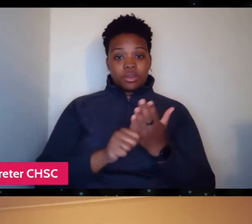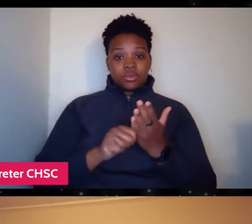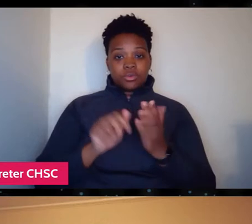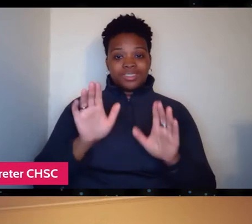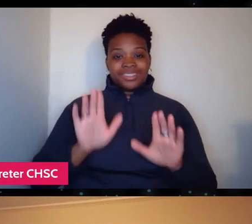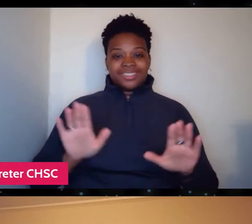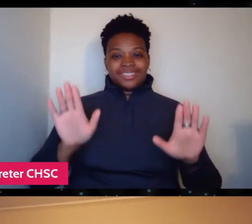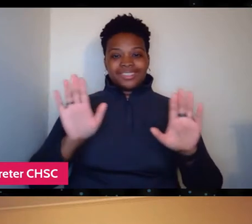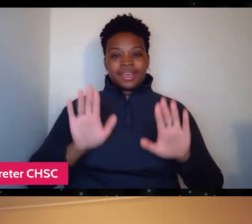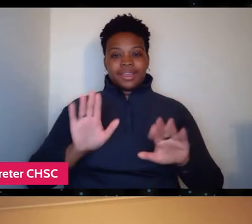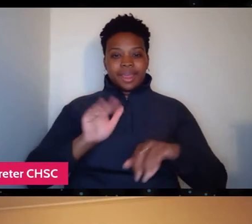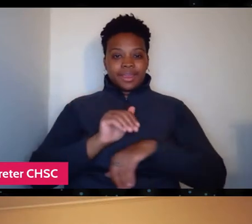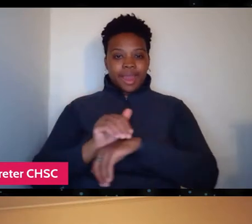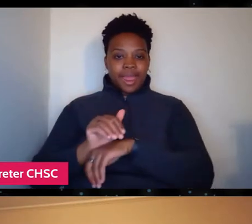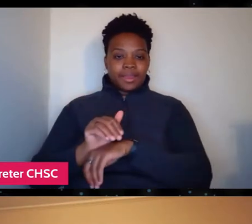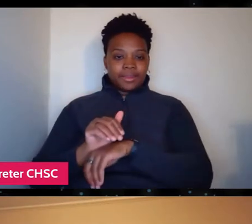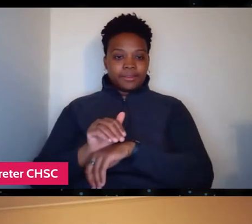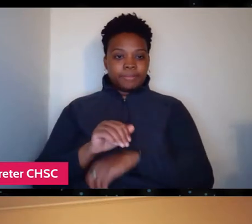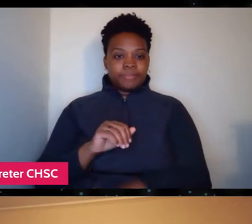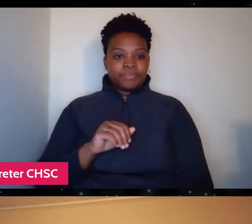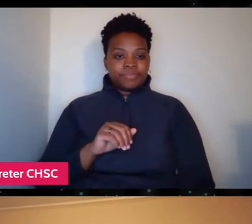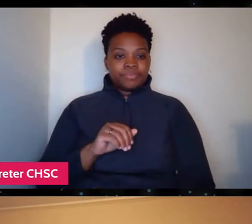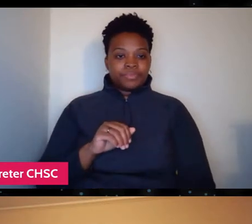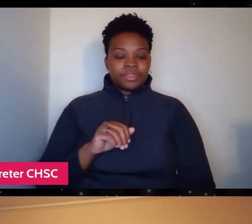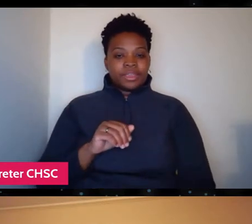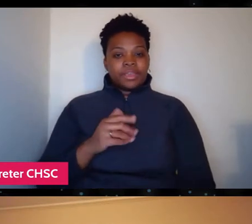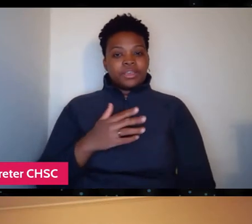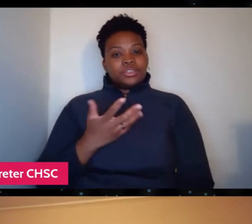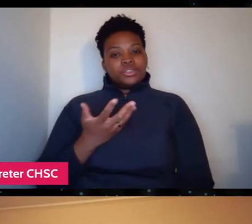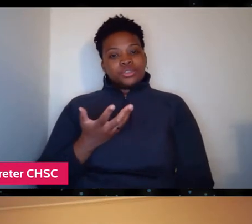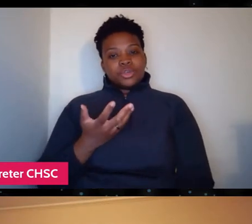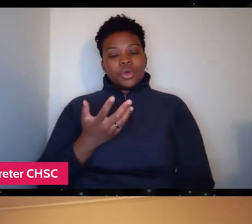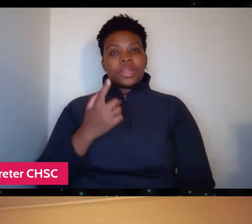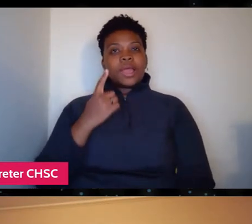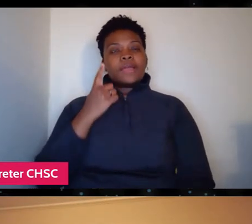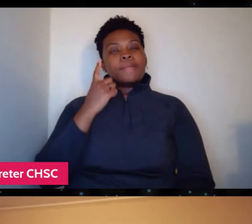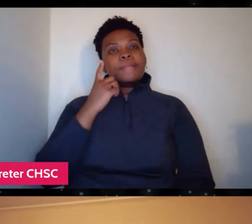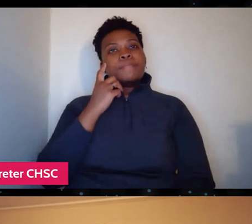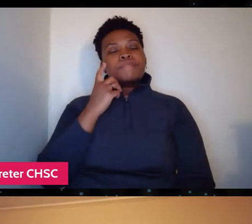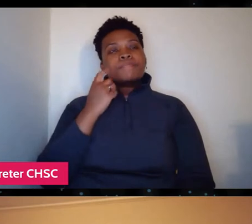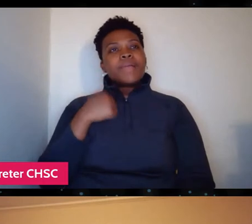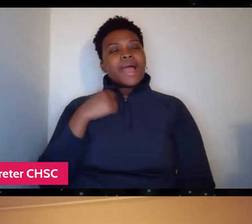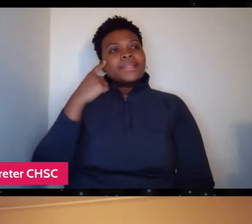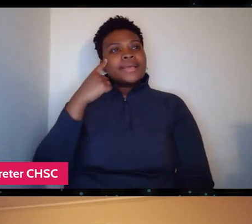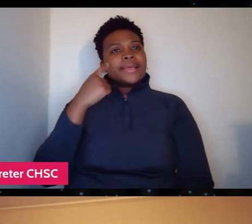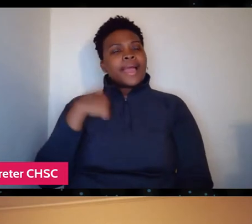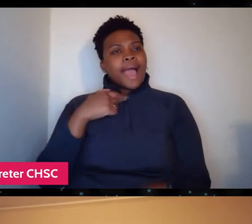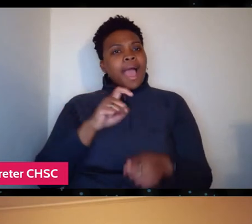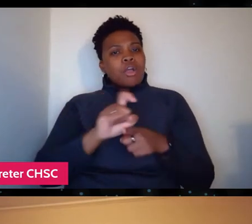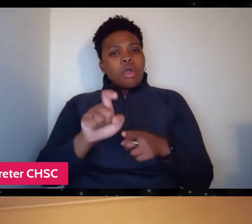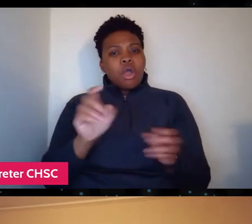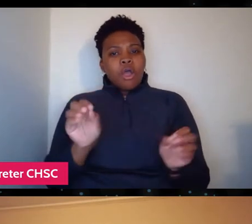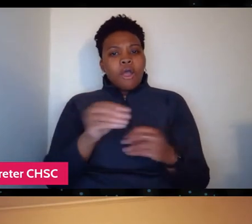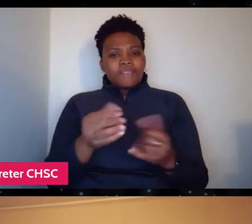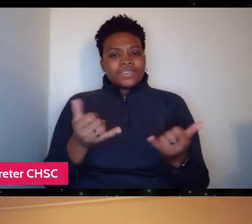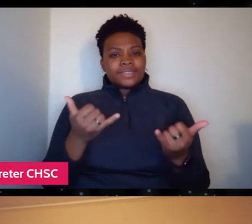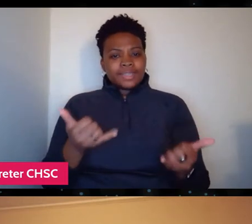sort of serendipitously, I think, I'm just gonna call the office now and see what happens.